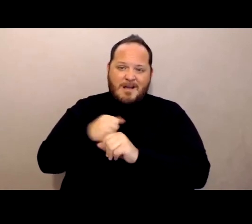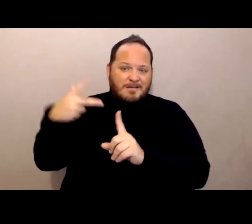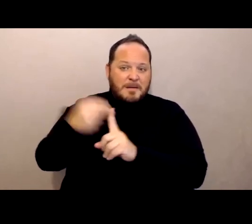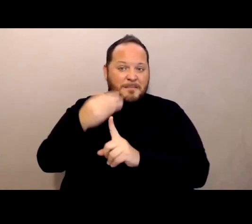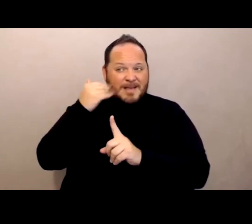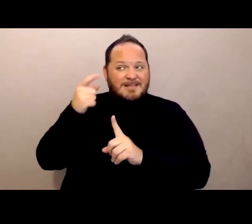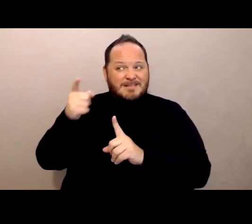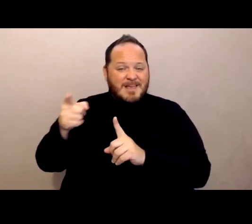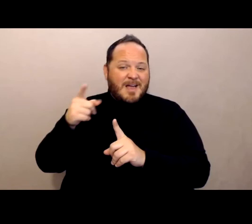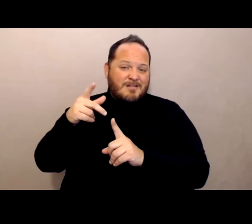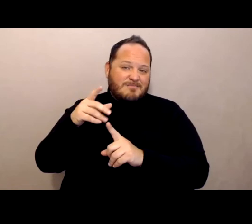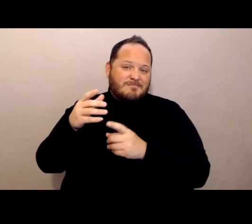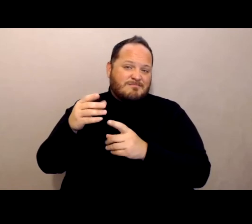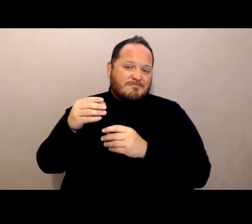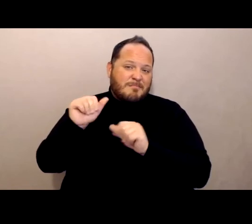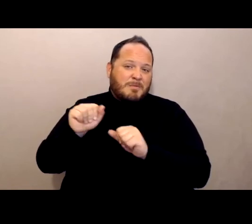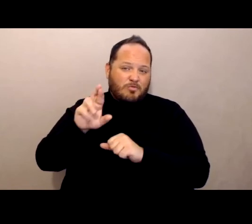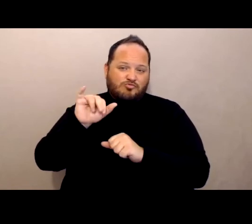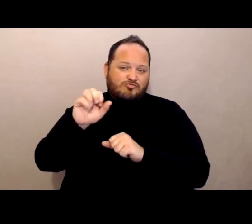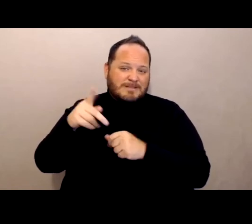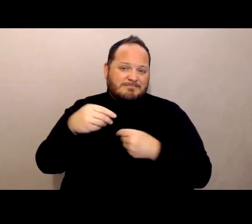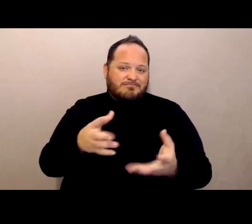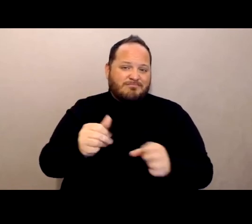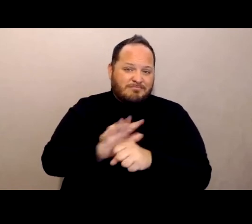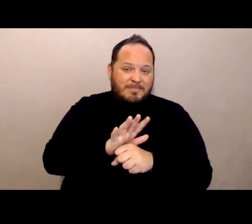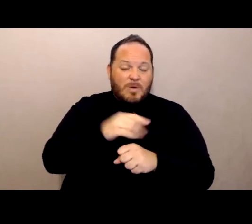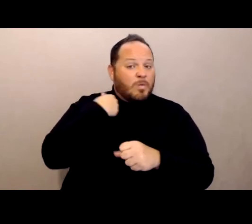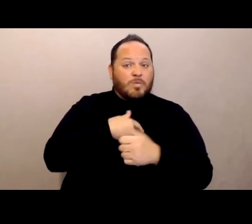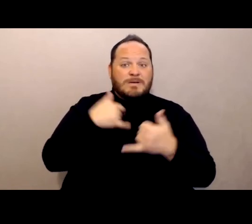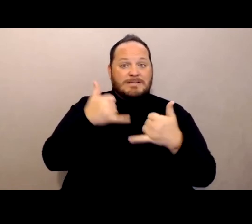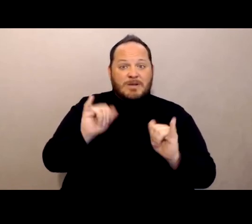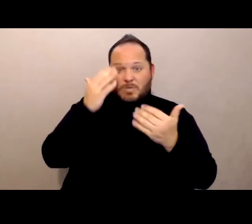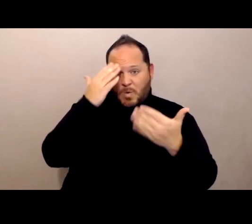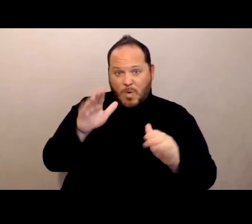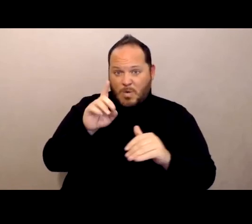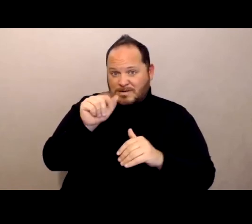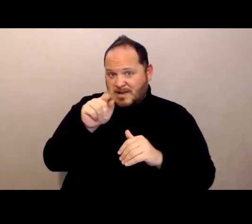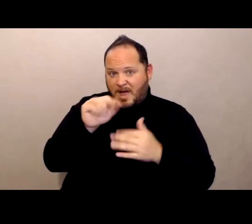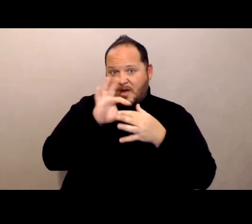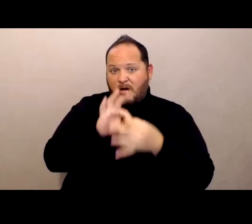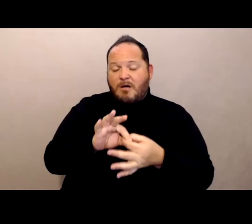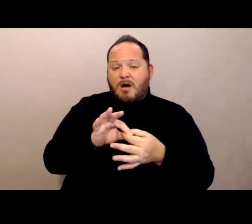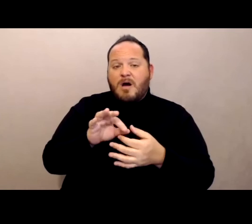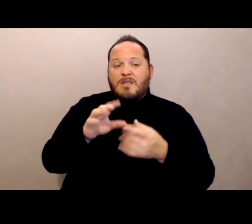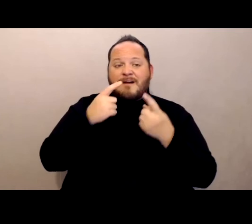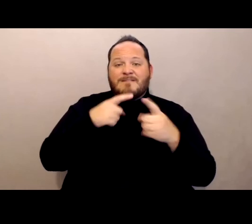on the efficacy of vaccination on older adults, especially in, firm older adults.